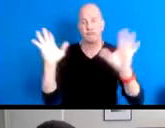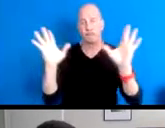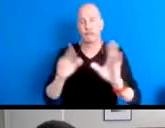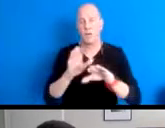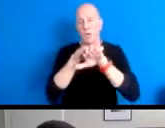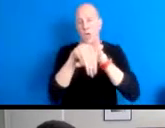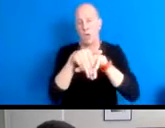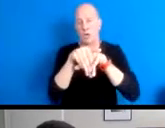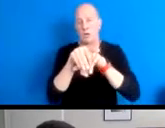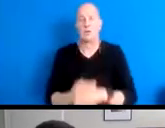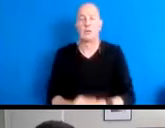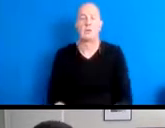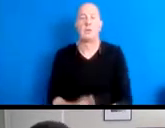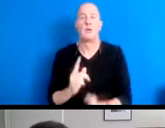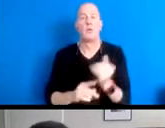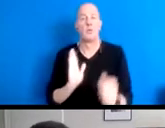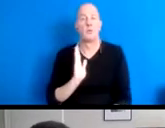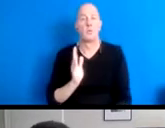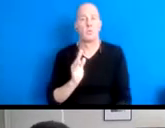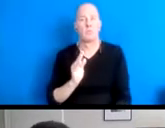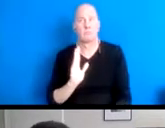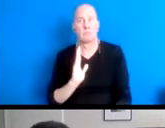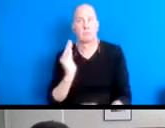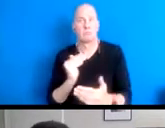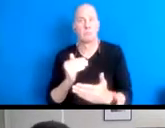15:36:58 What are we turning toward.